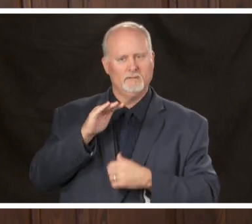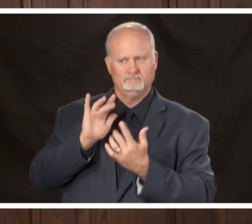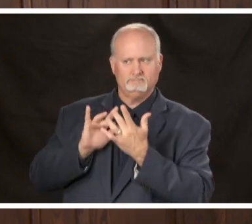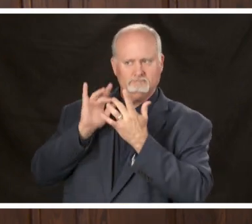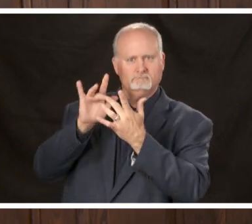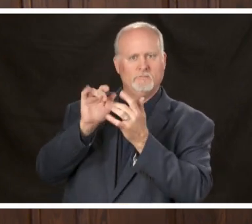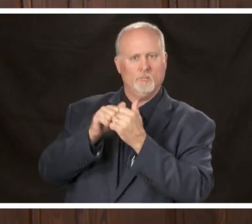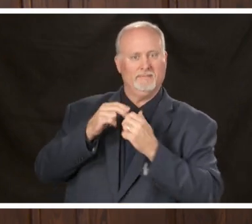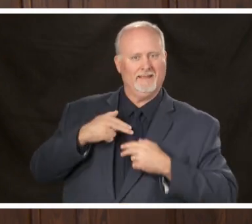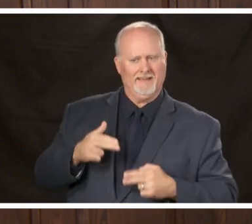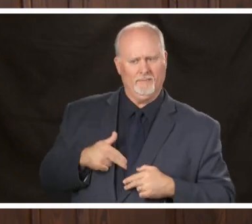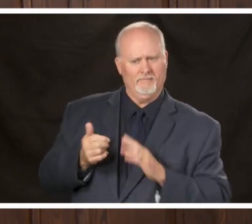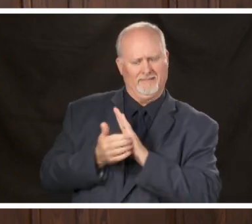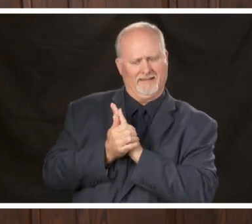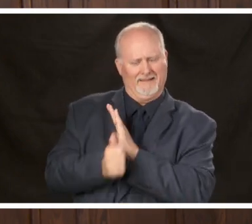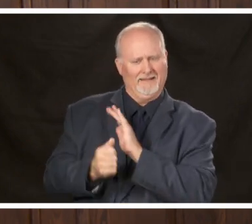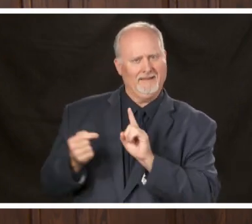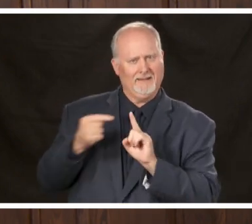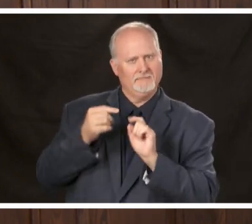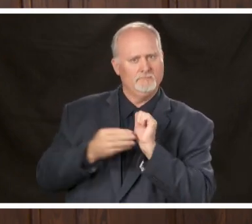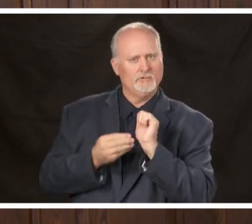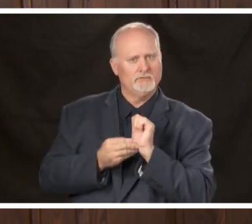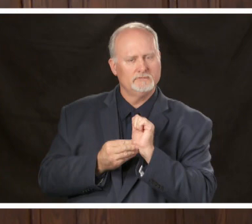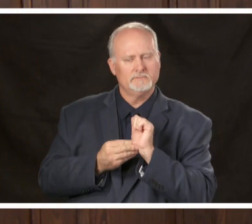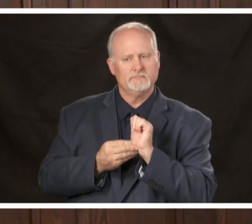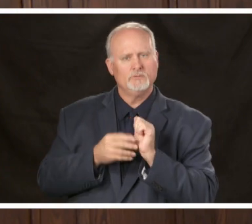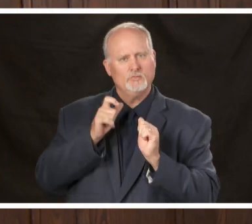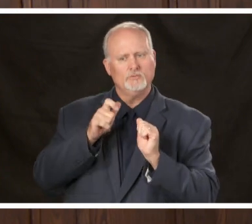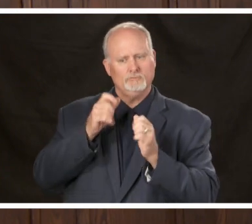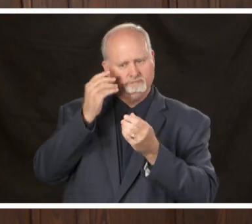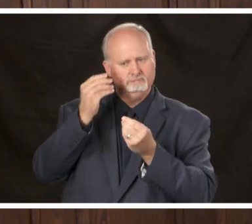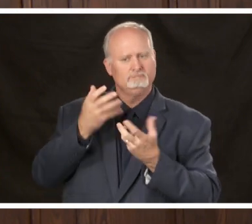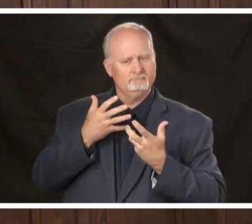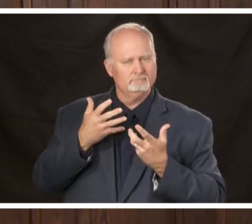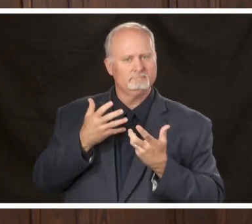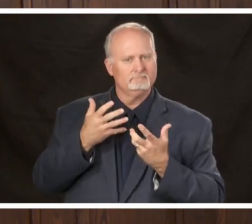the health experts in our local community who continue to make pretty